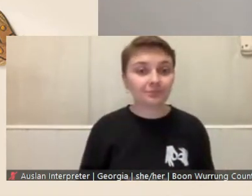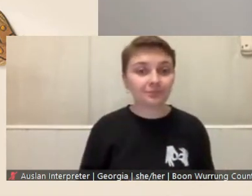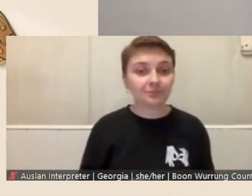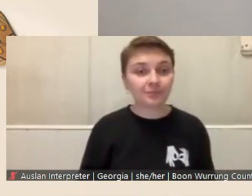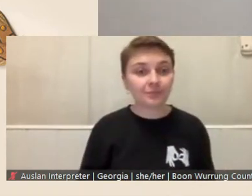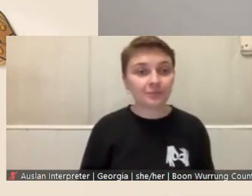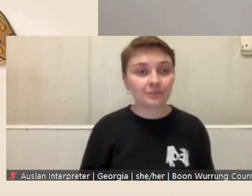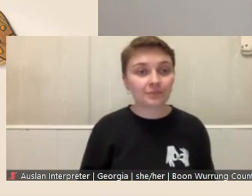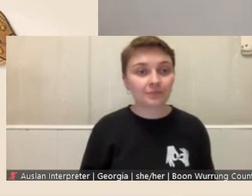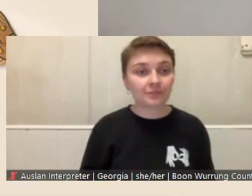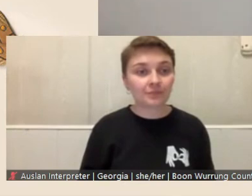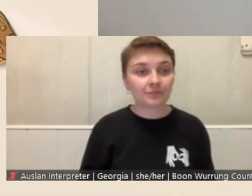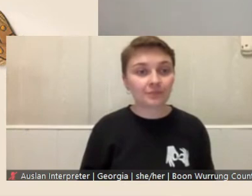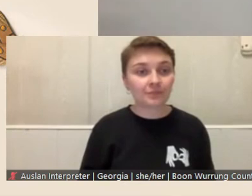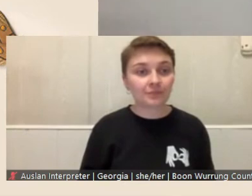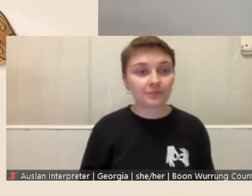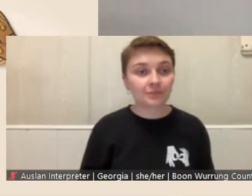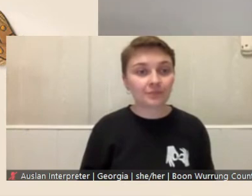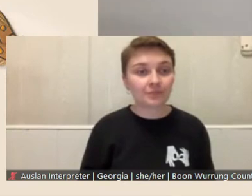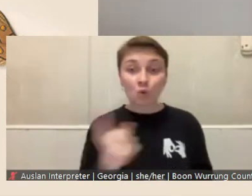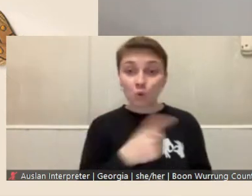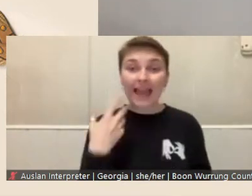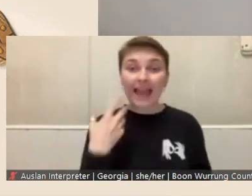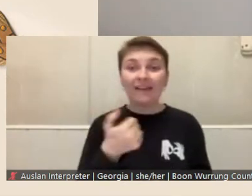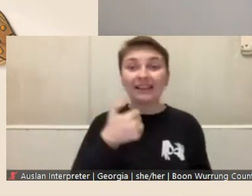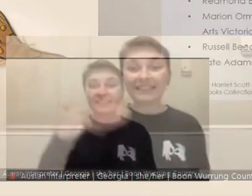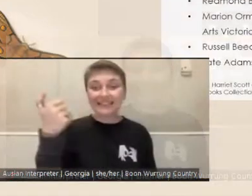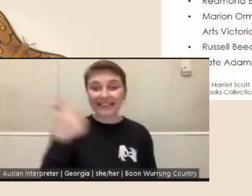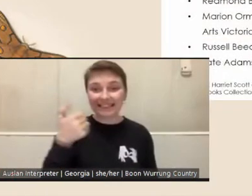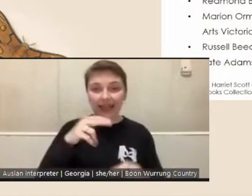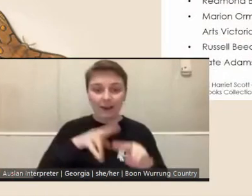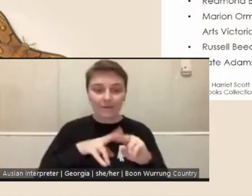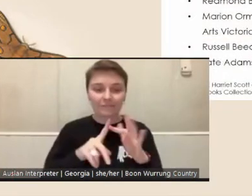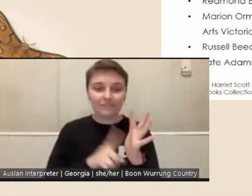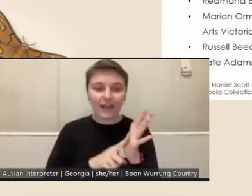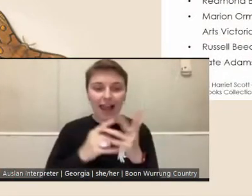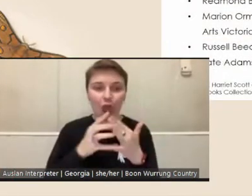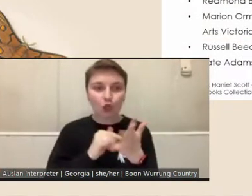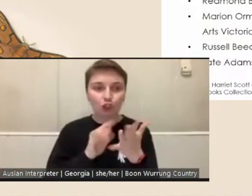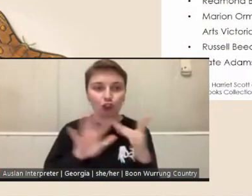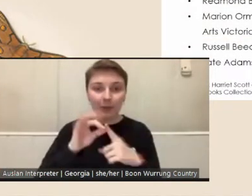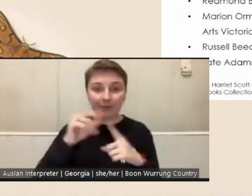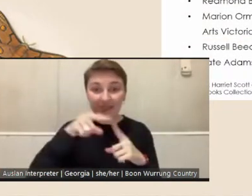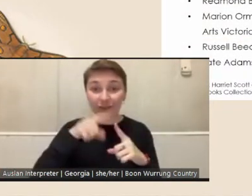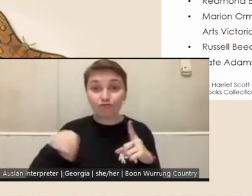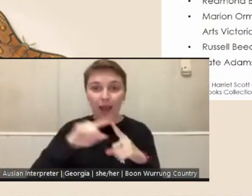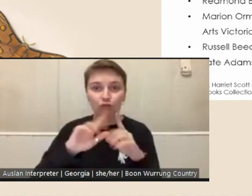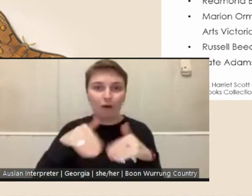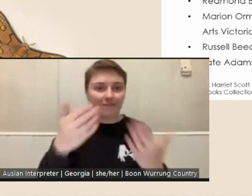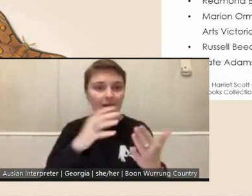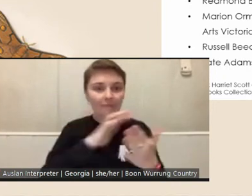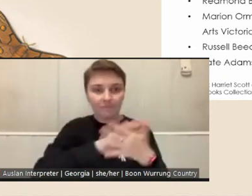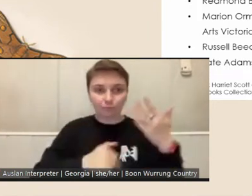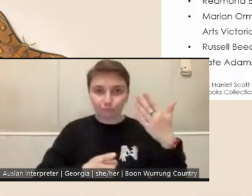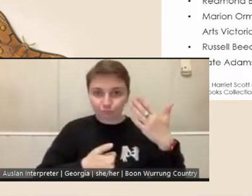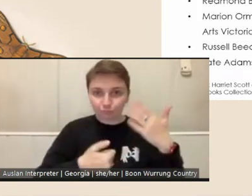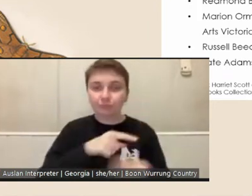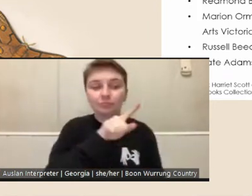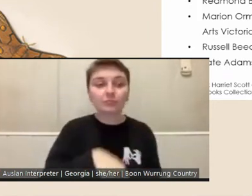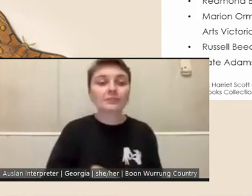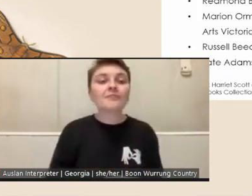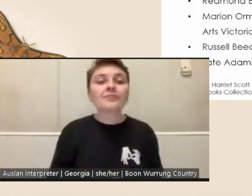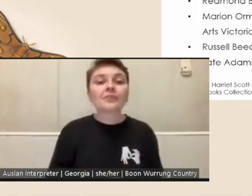So, we have 16 fellowships on offer in this round and we'll briefly talk through each of these.